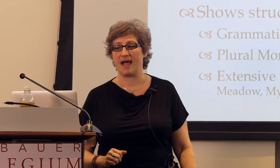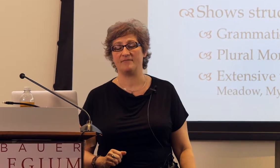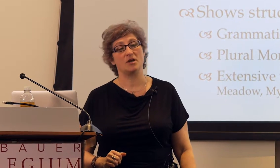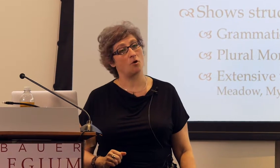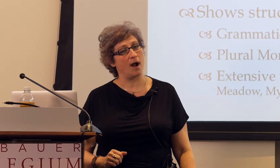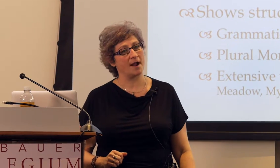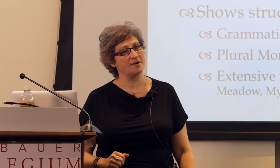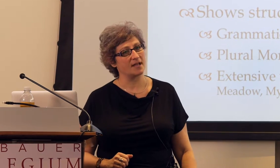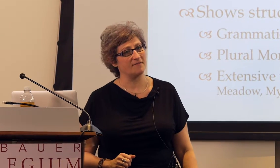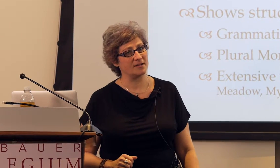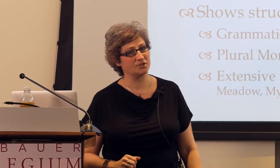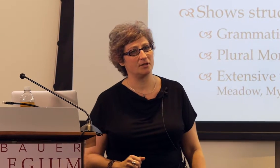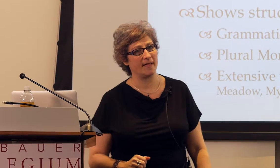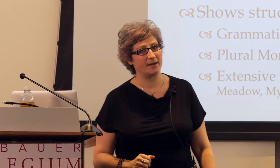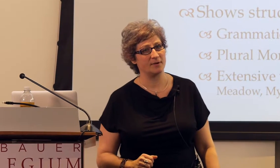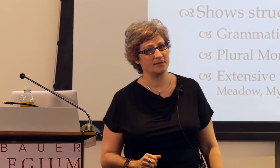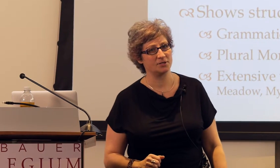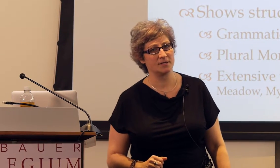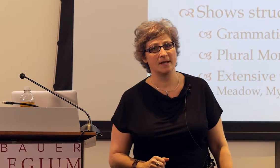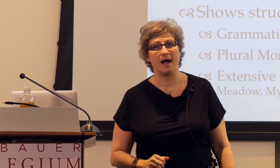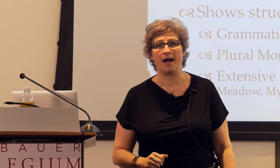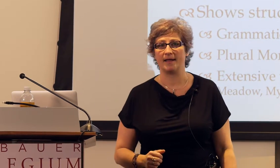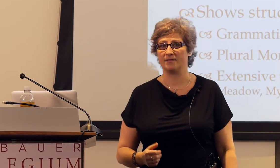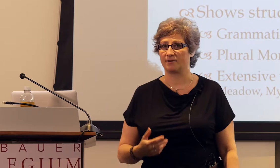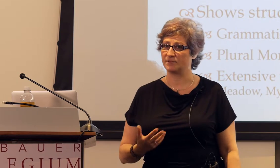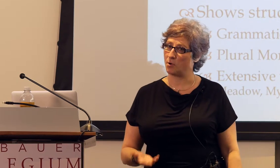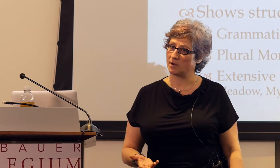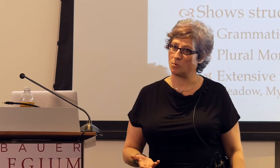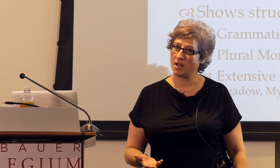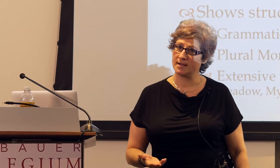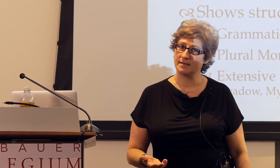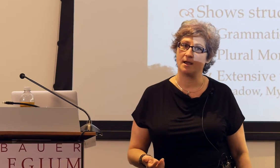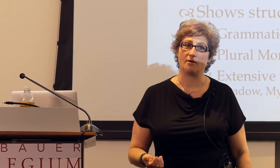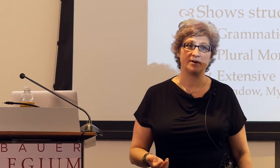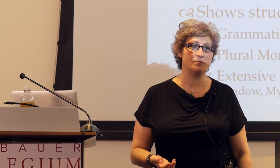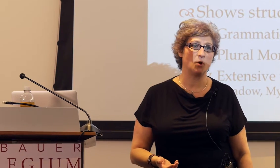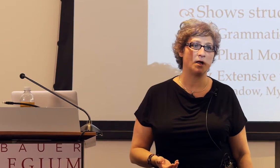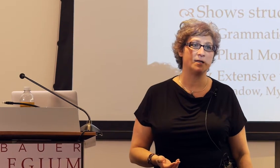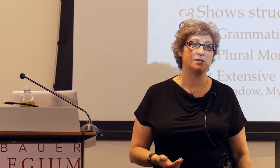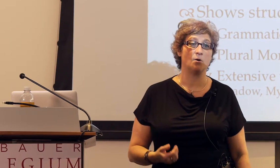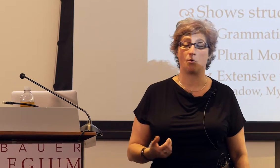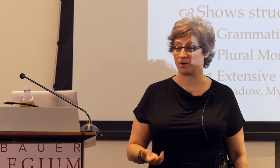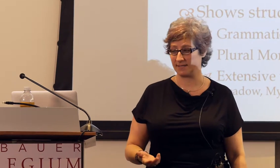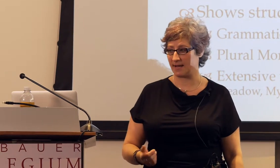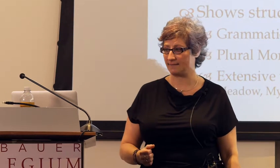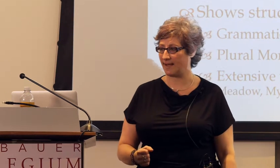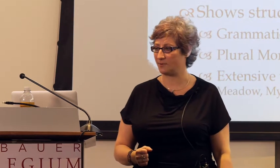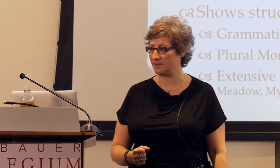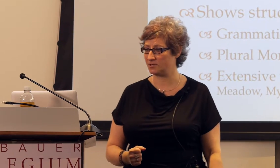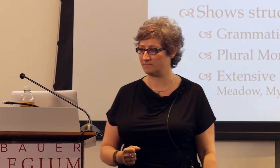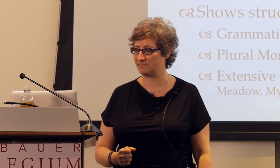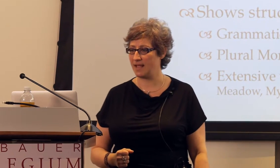they haven't acquired a conventional language, either a spoken one, a written one, or a sign language.